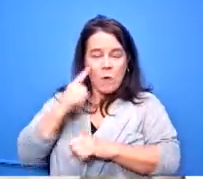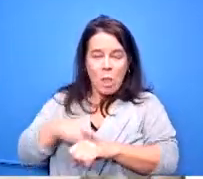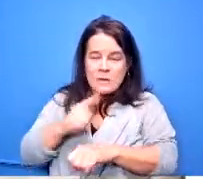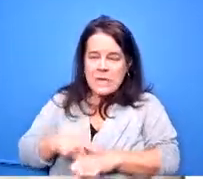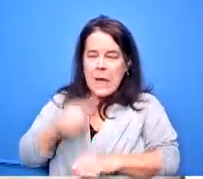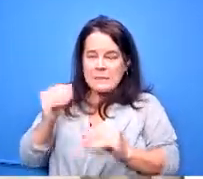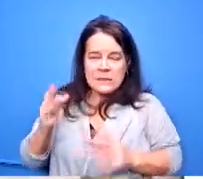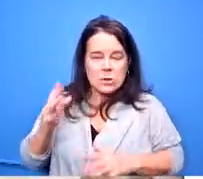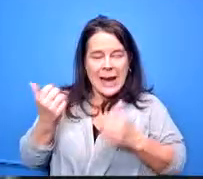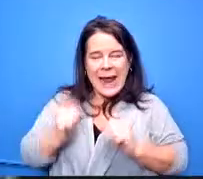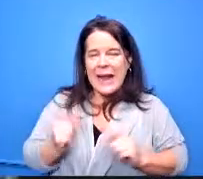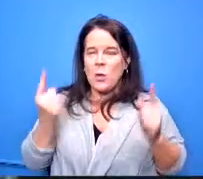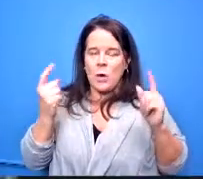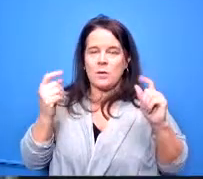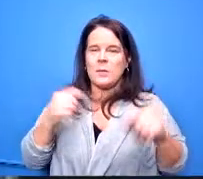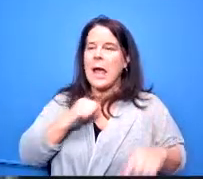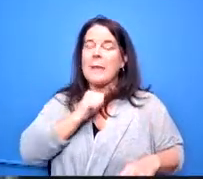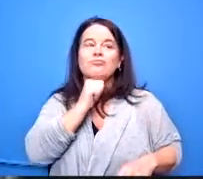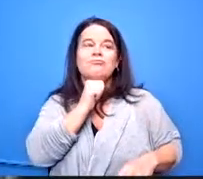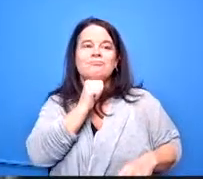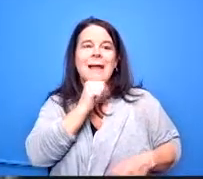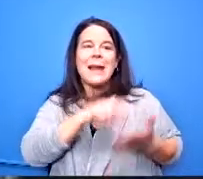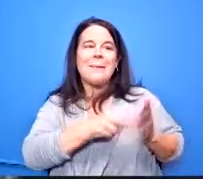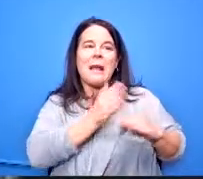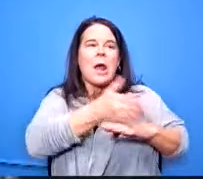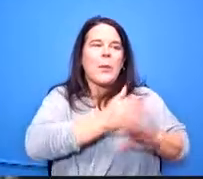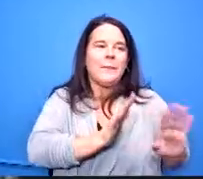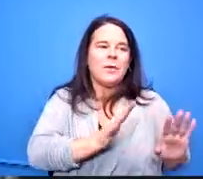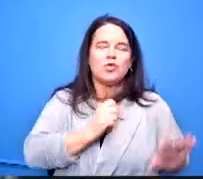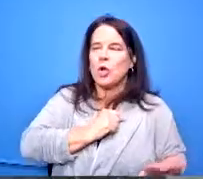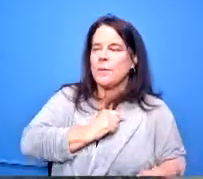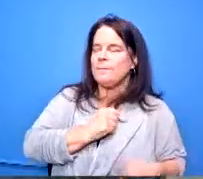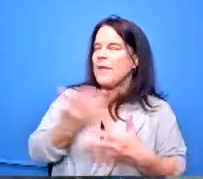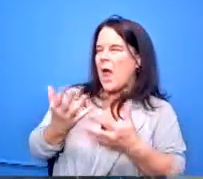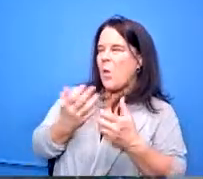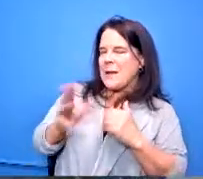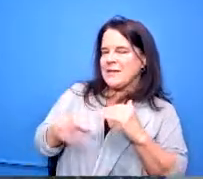didn't mean to cut you off man no i was only going to just add very slightly that you know as you